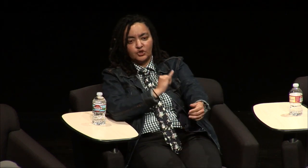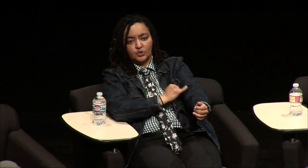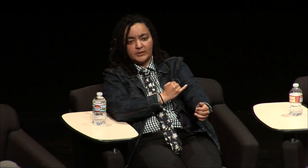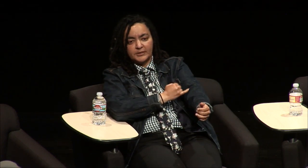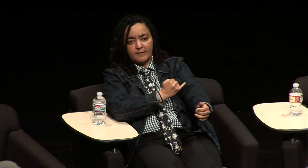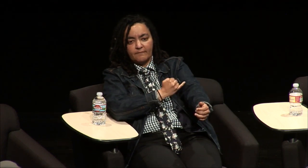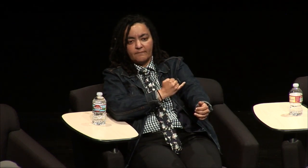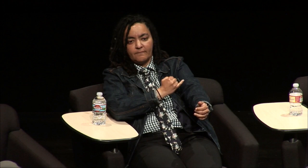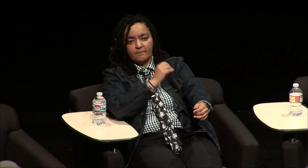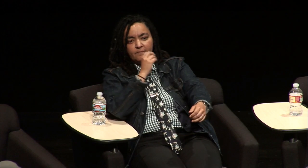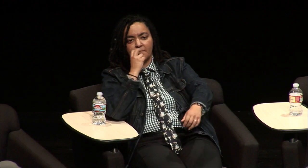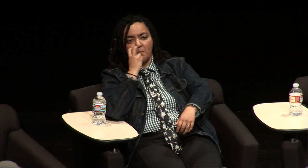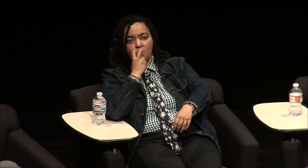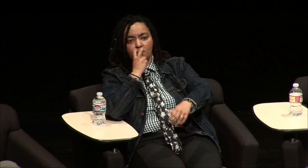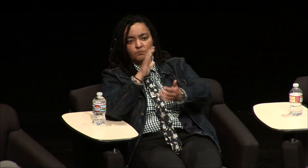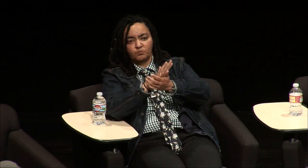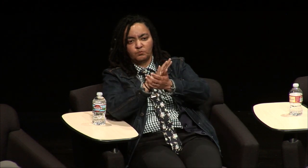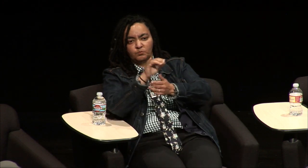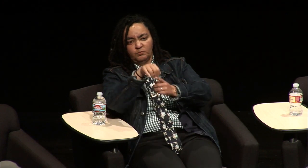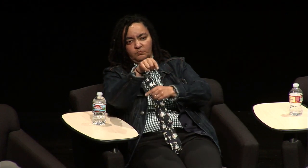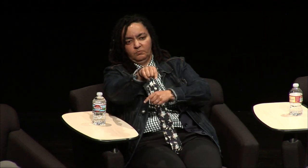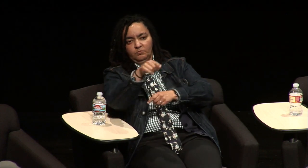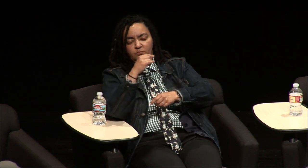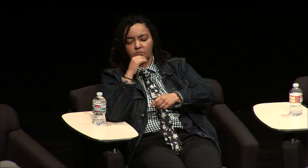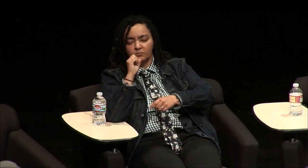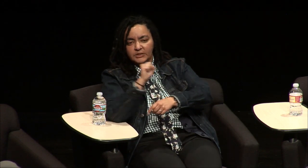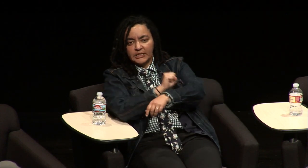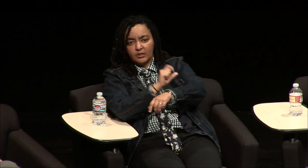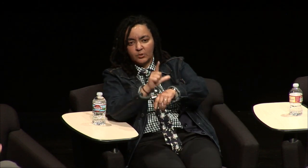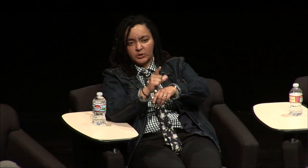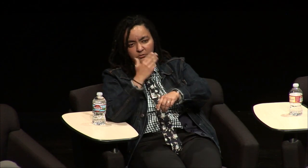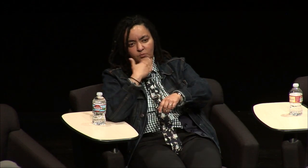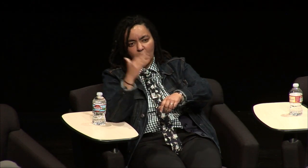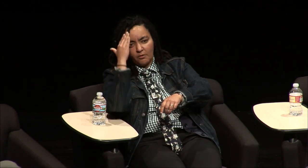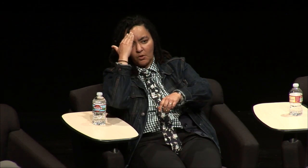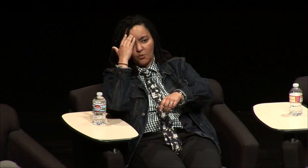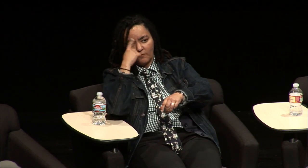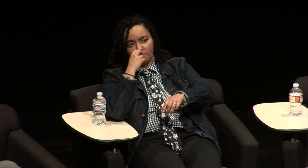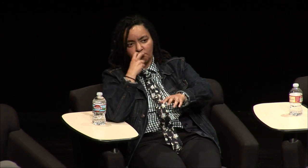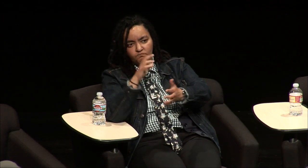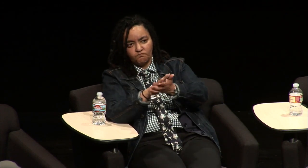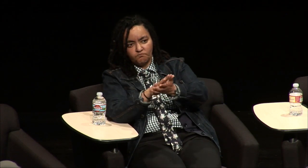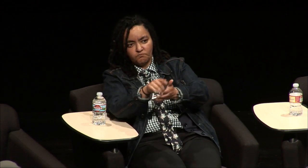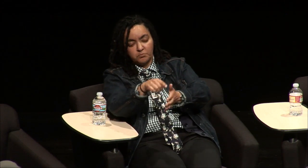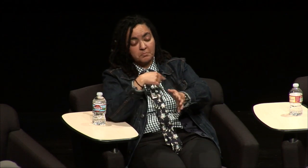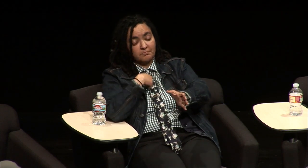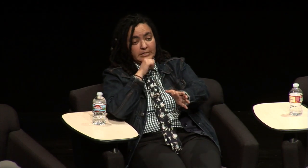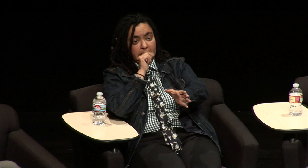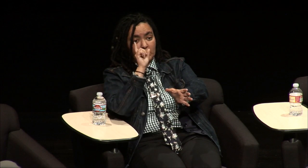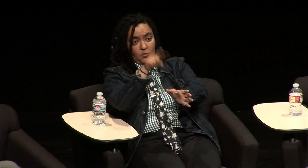so st. Joseph or as an oral school that is located in st. Louis it's known for